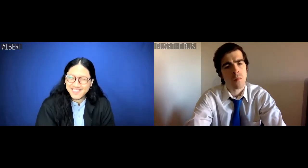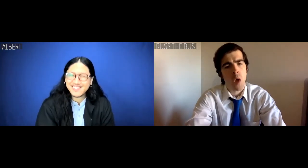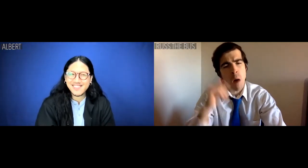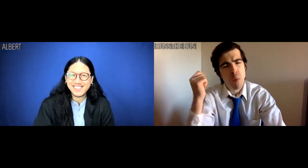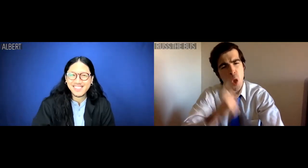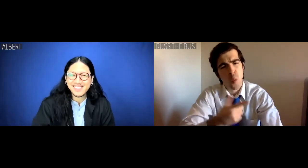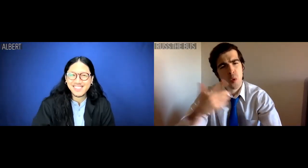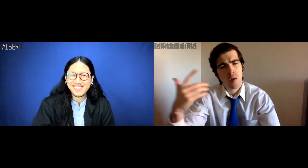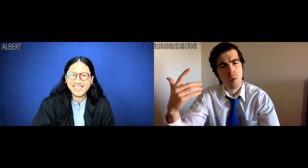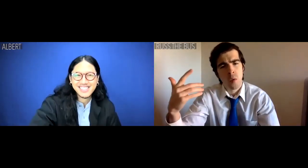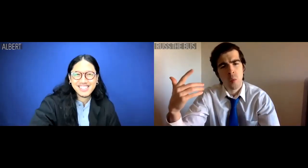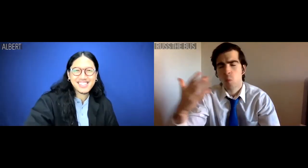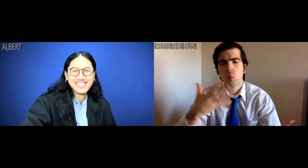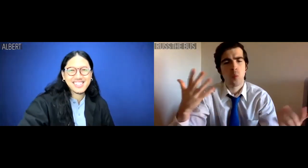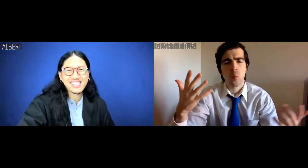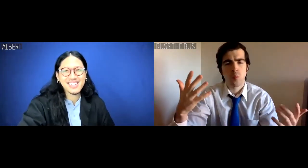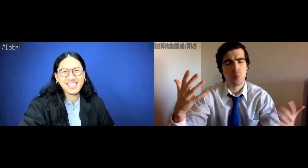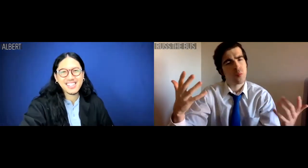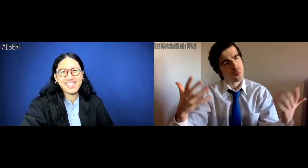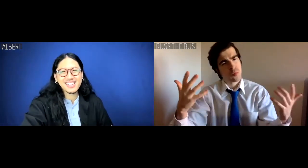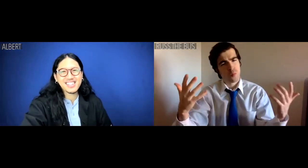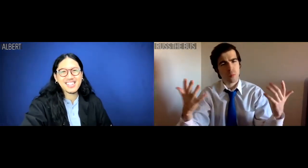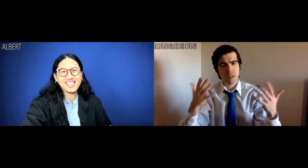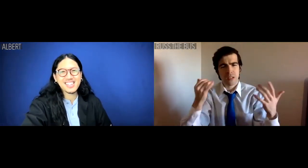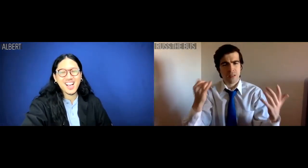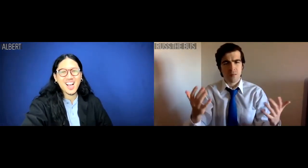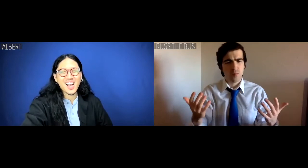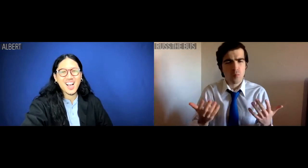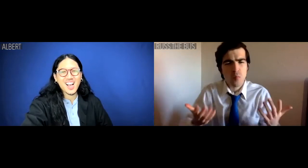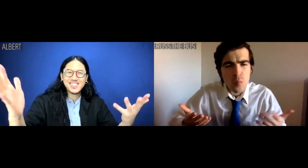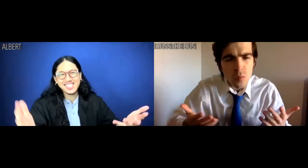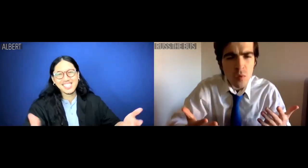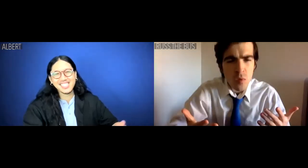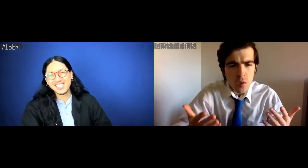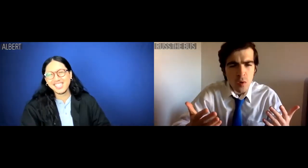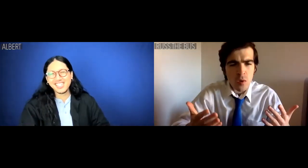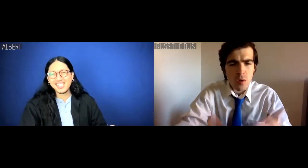Russ the Bus: Albro, what the ... what's the idea here?